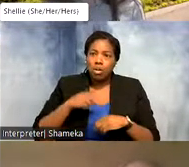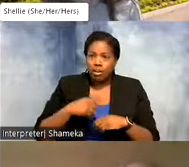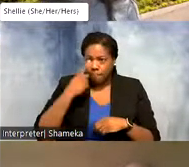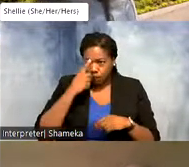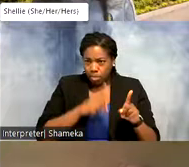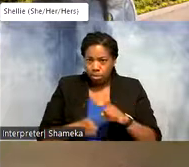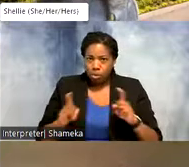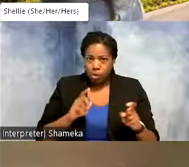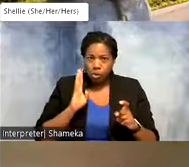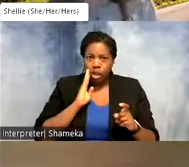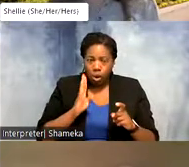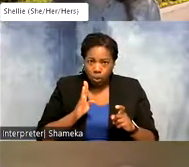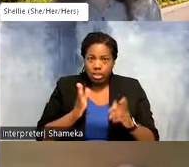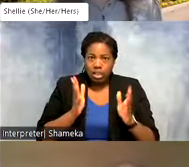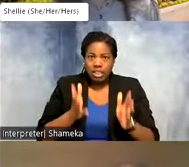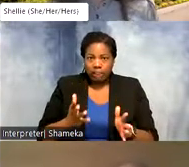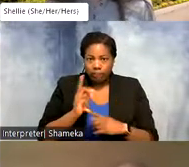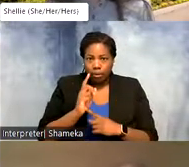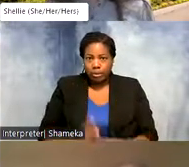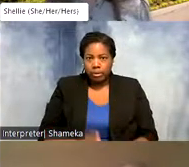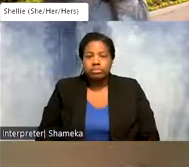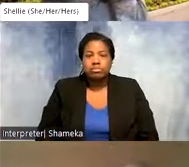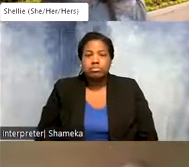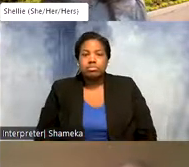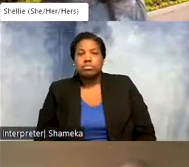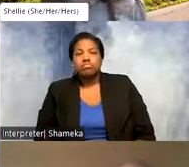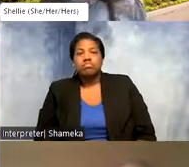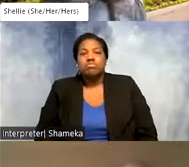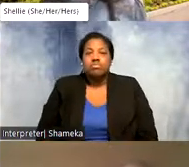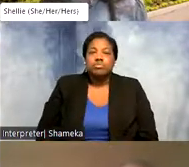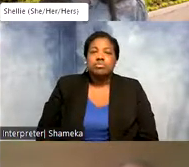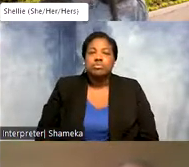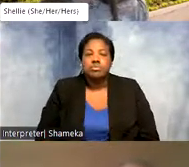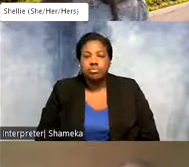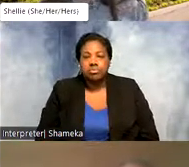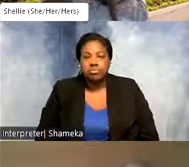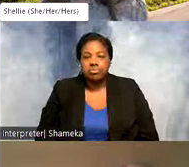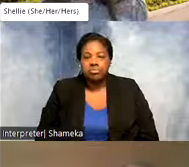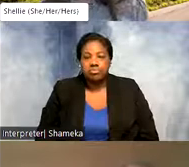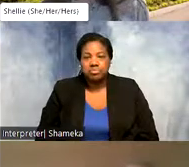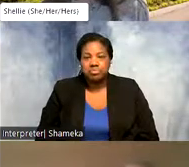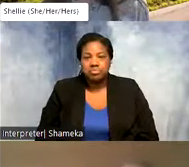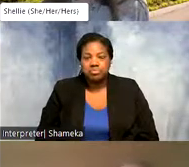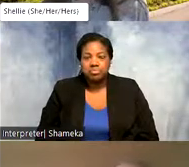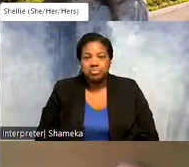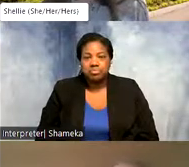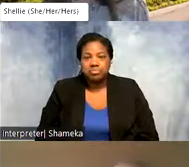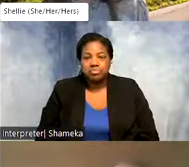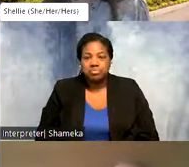up for a little bit while you answer and put your answers in the chat. This is so neat. That is a lot